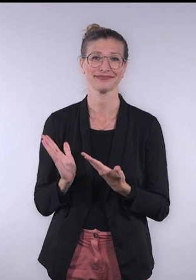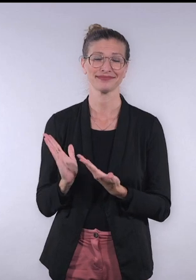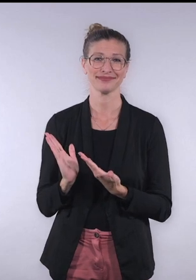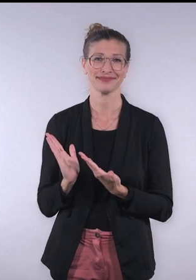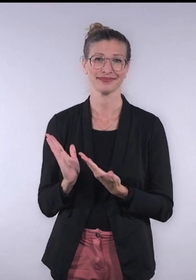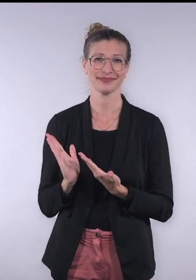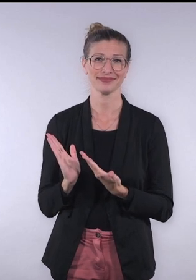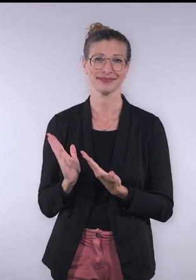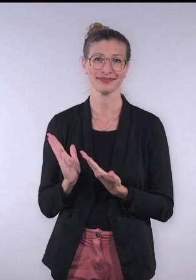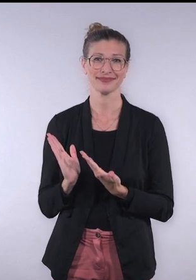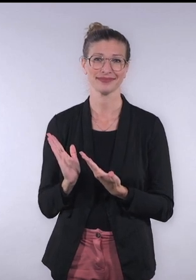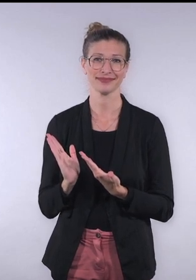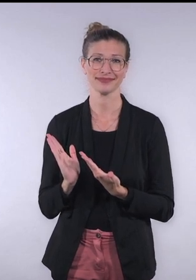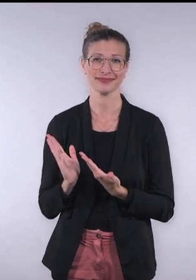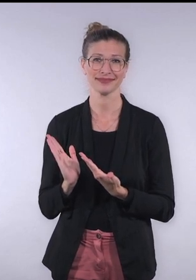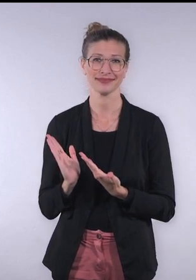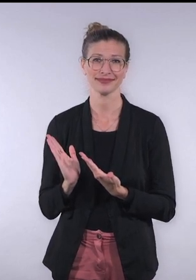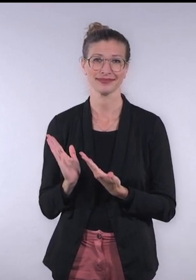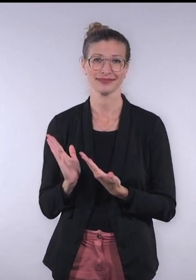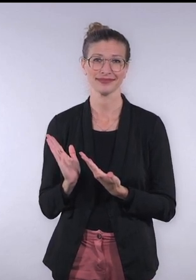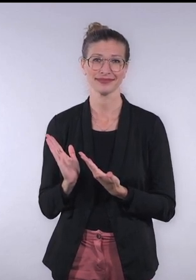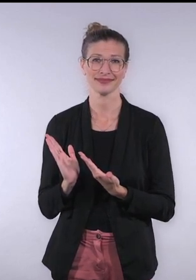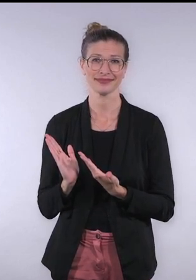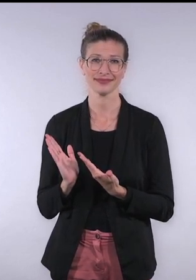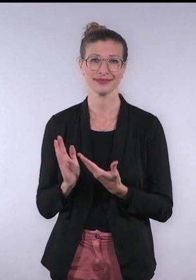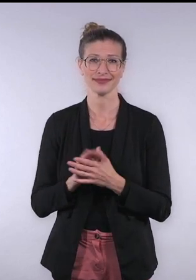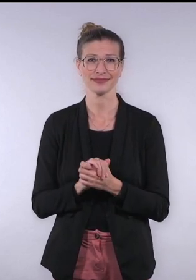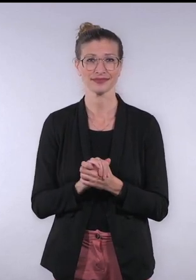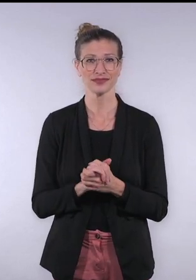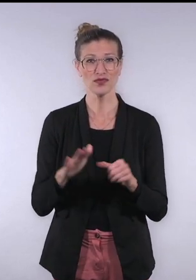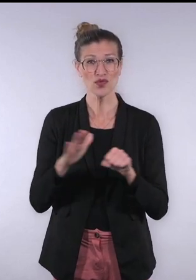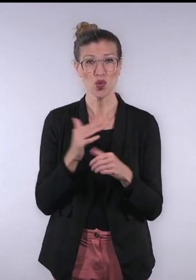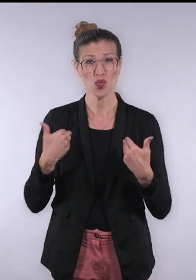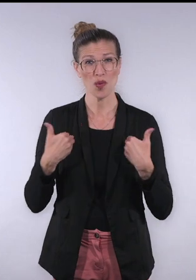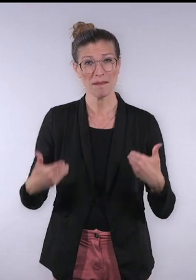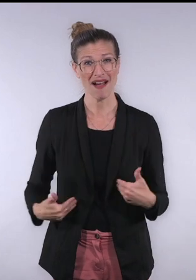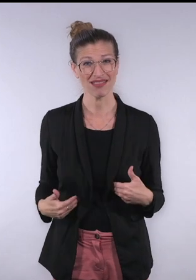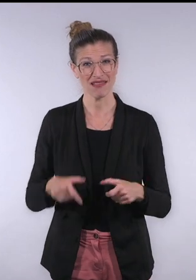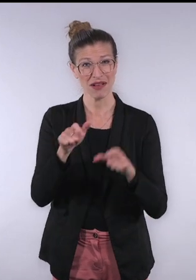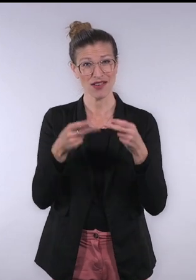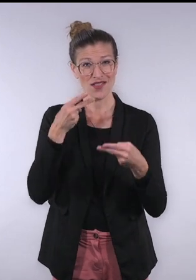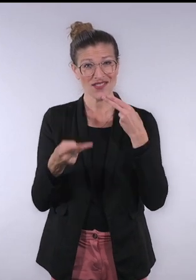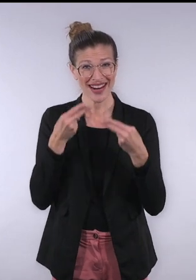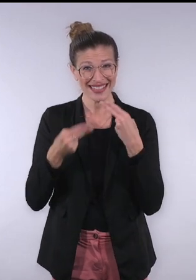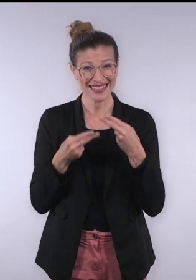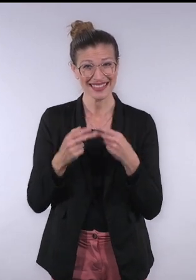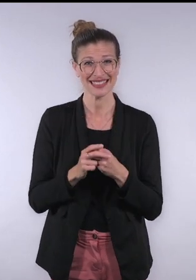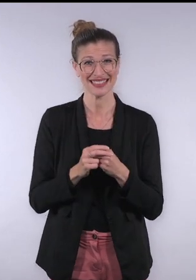Session Summary by David Banes Access and Inclusion Services. Our four human panelists at the conference